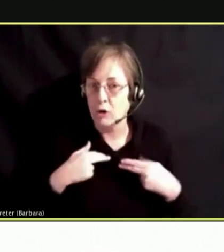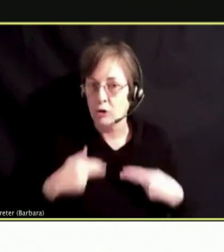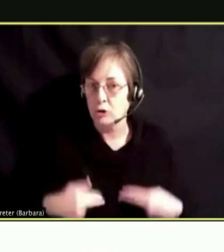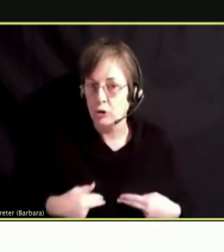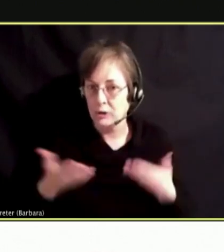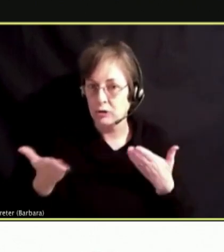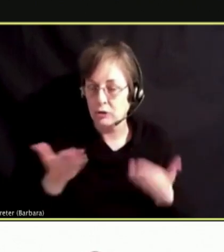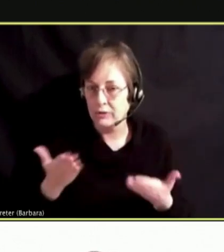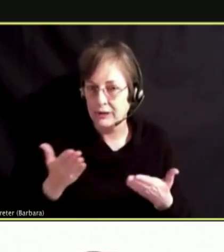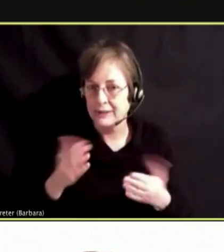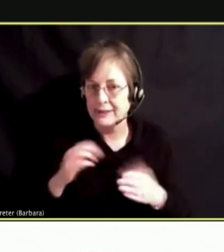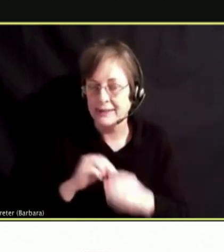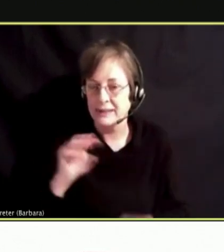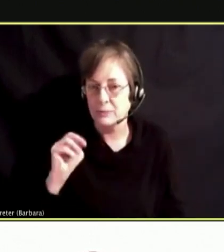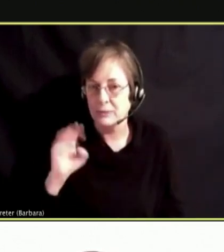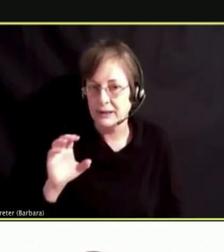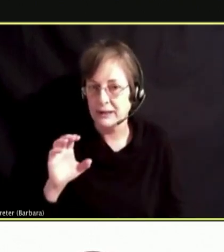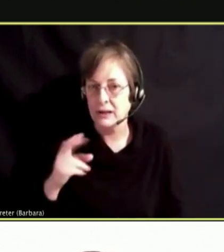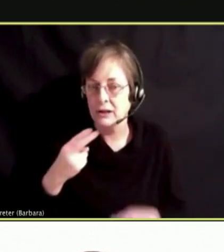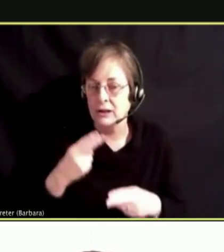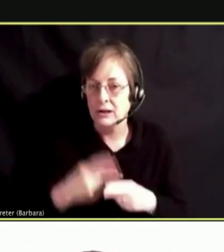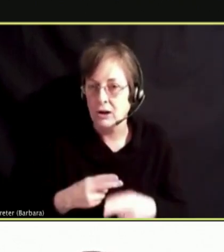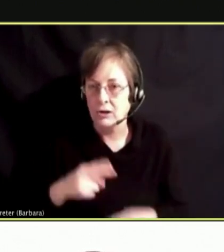AND IT IS CALLED SASCA.